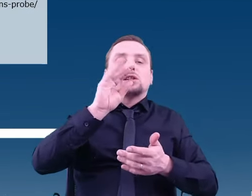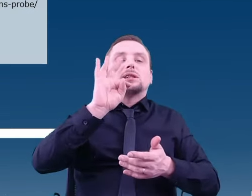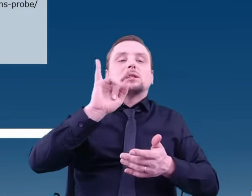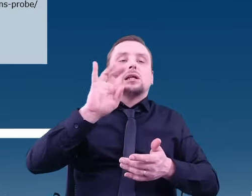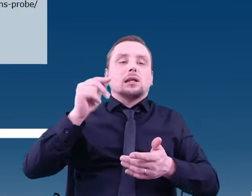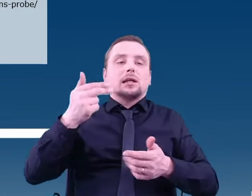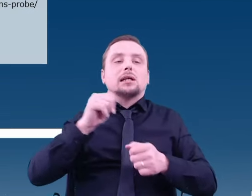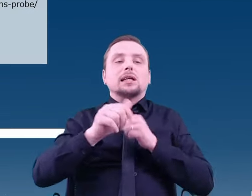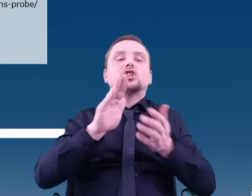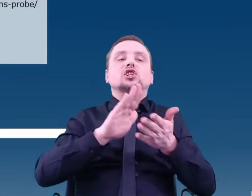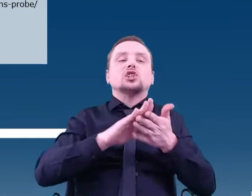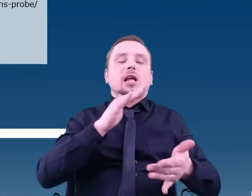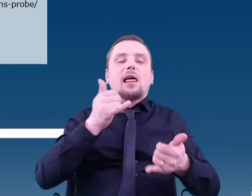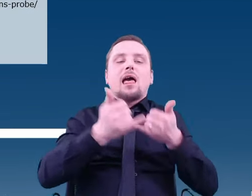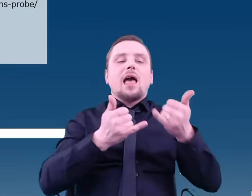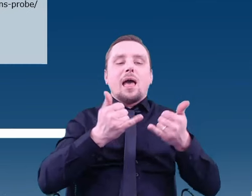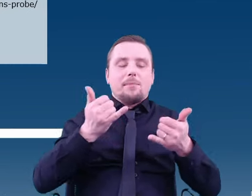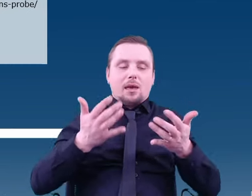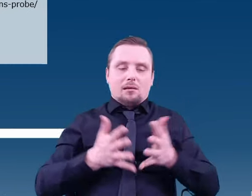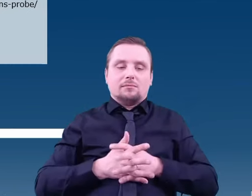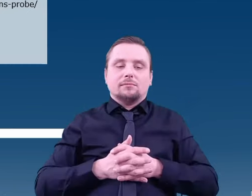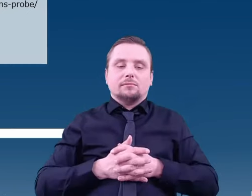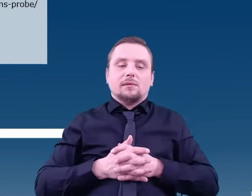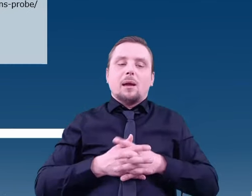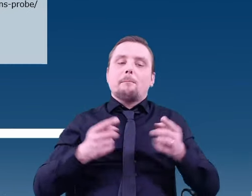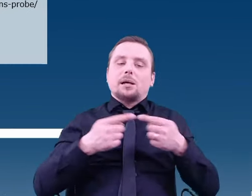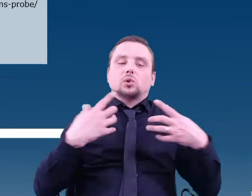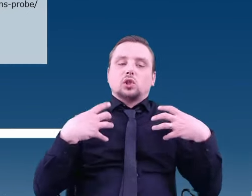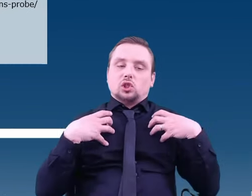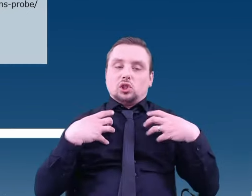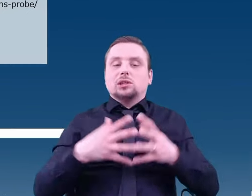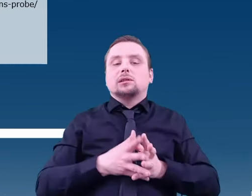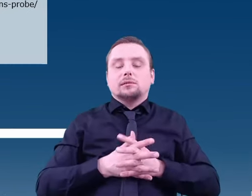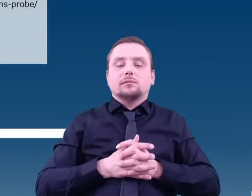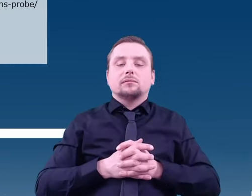which might suggest this is a promising place